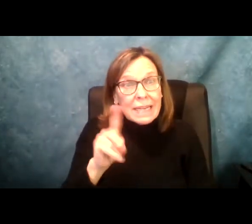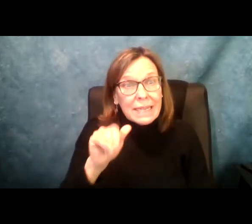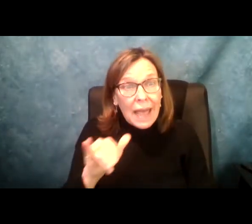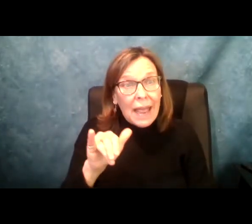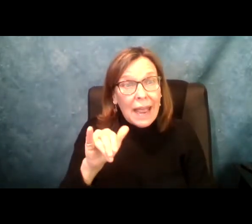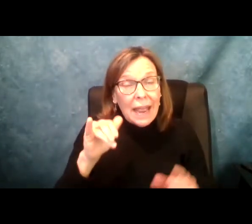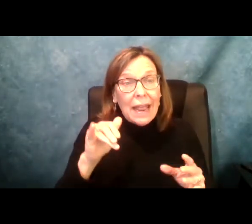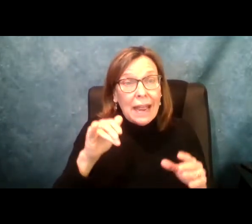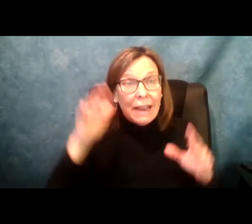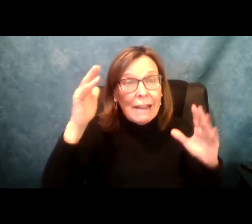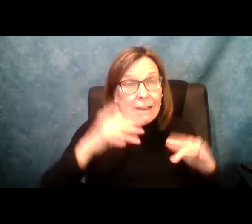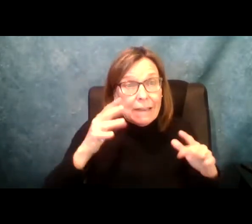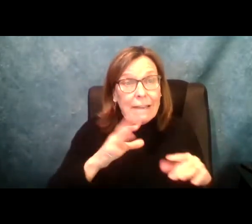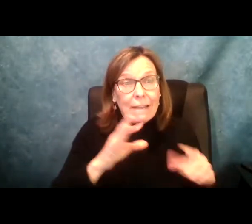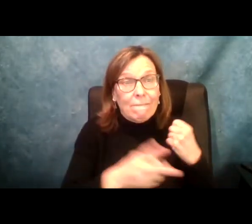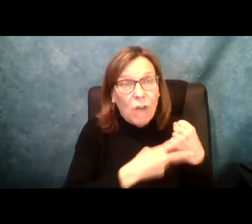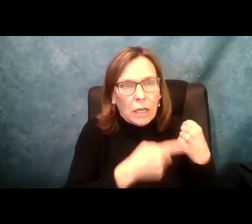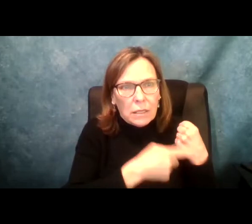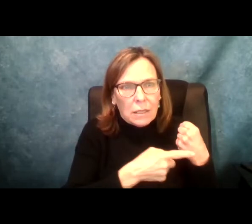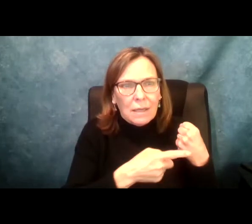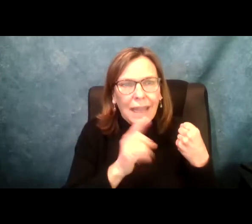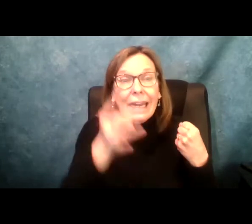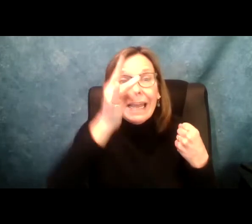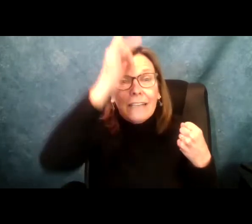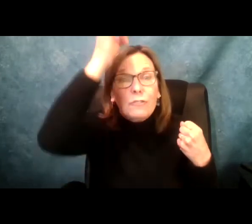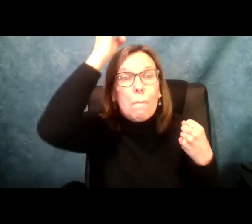And the governor would put all of that money in the rainy day